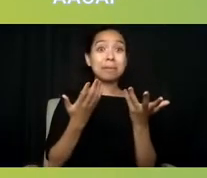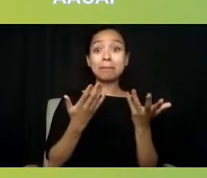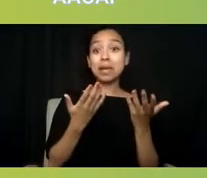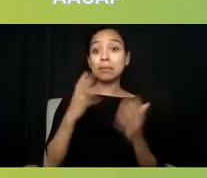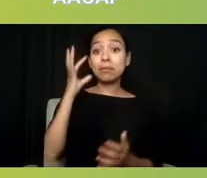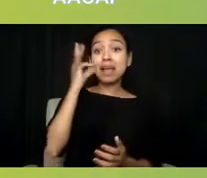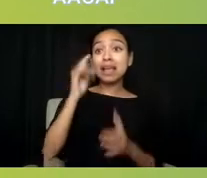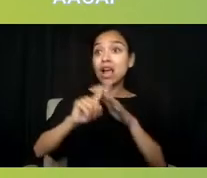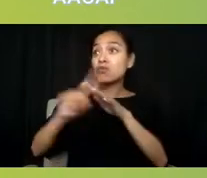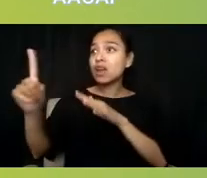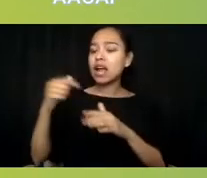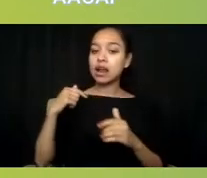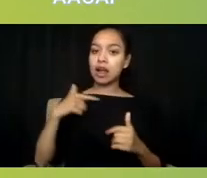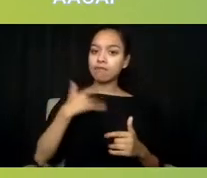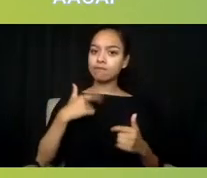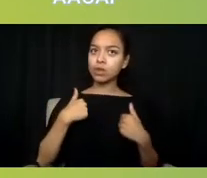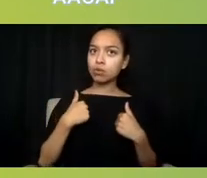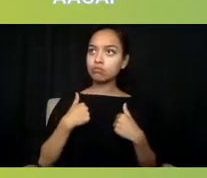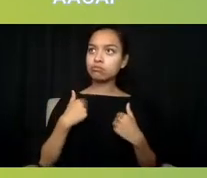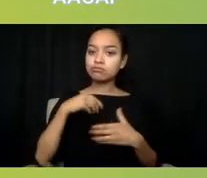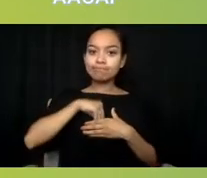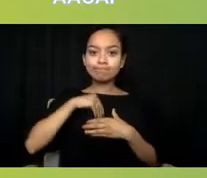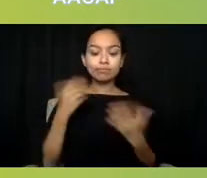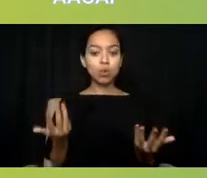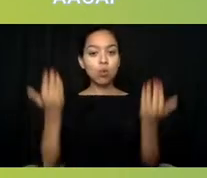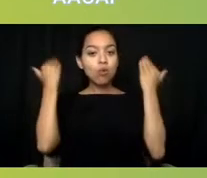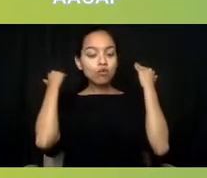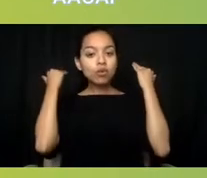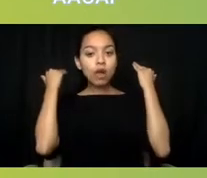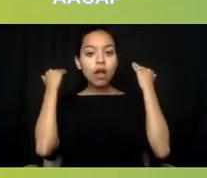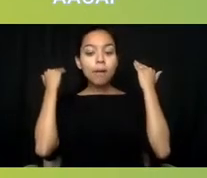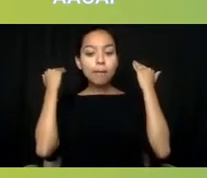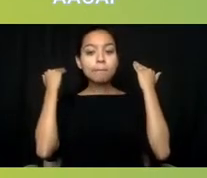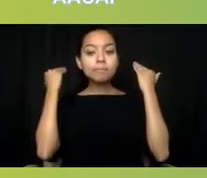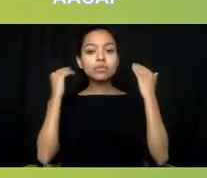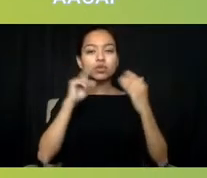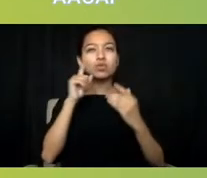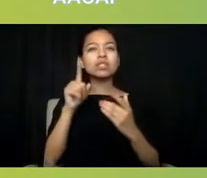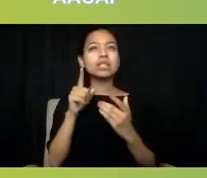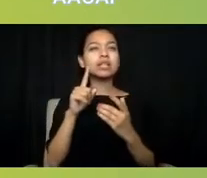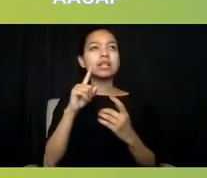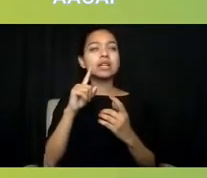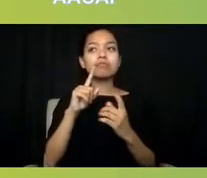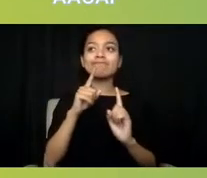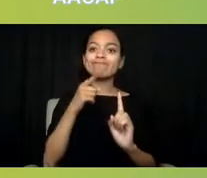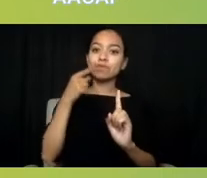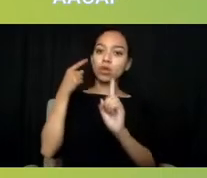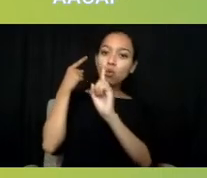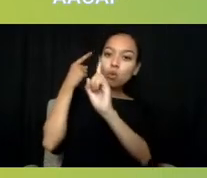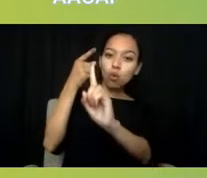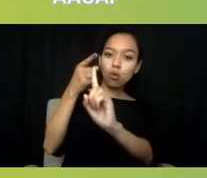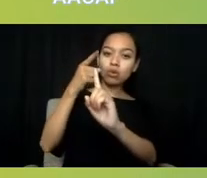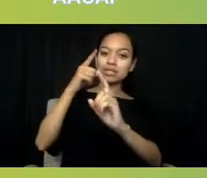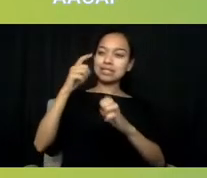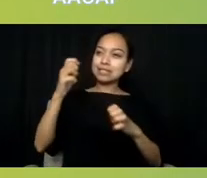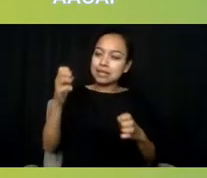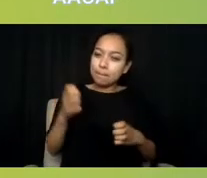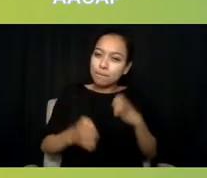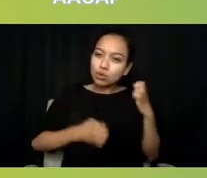It's really about it being emotionally stressful,